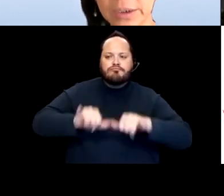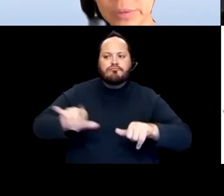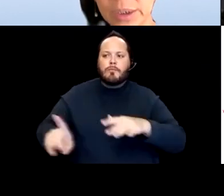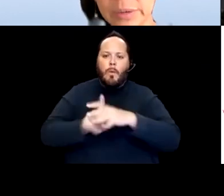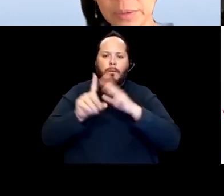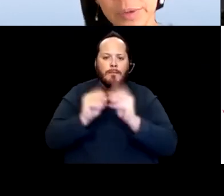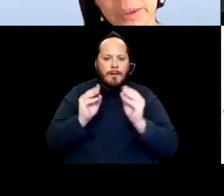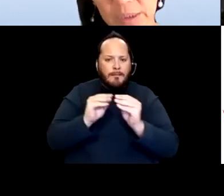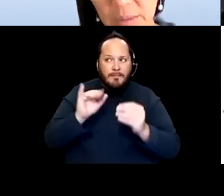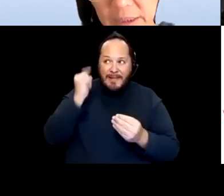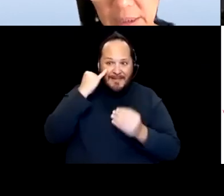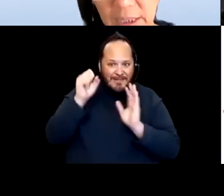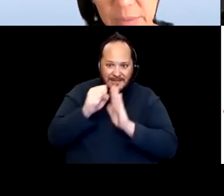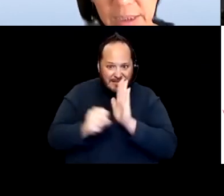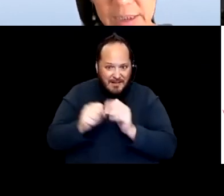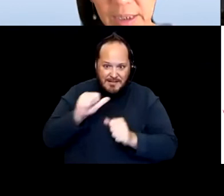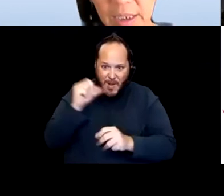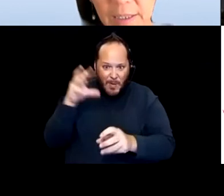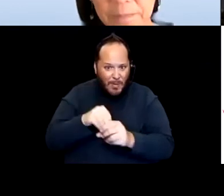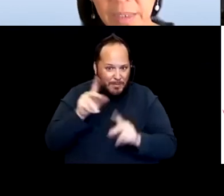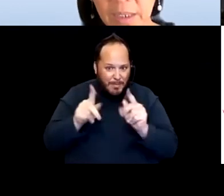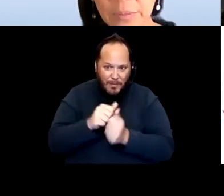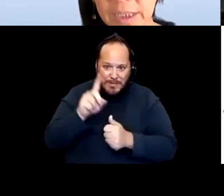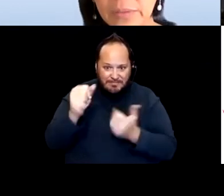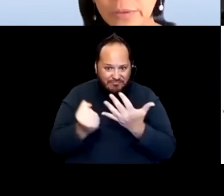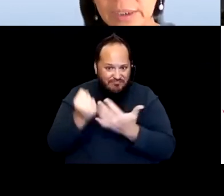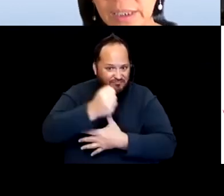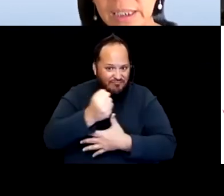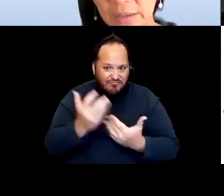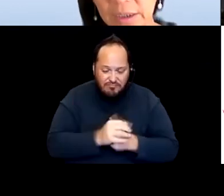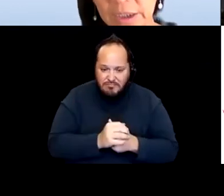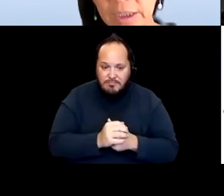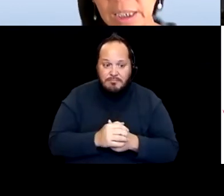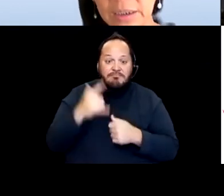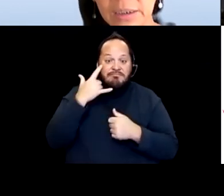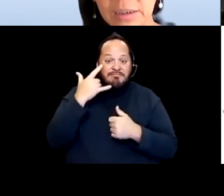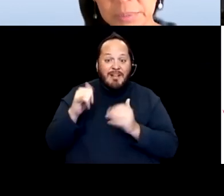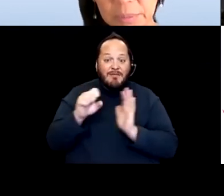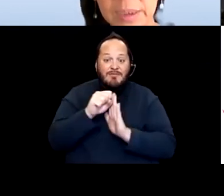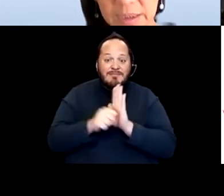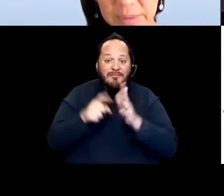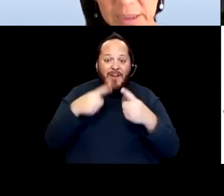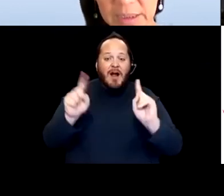to include persons with disabilities at high risk. When California finally acknowledged that people with disabilities,